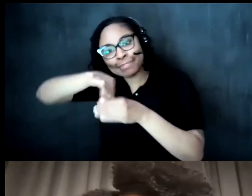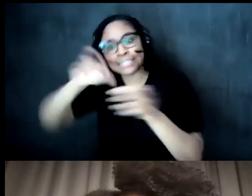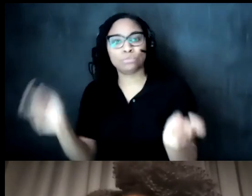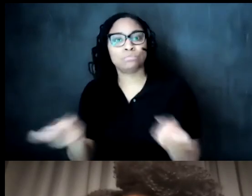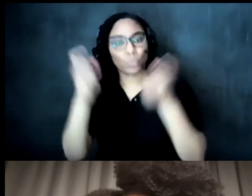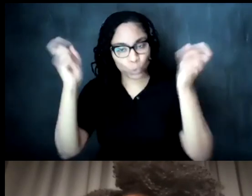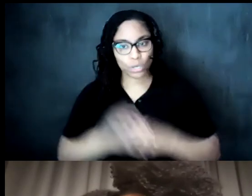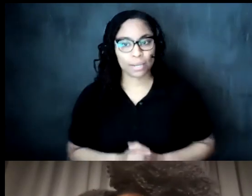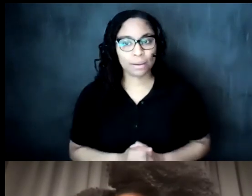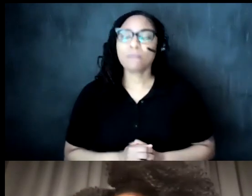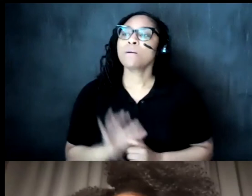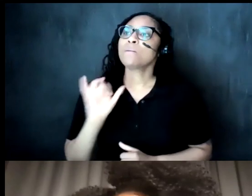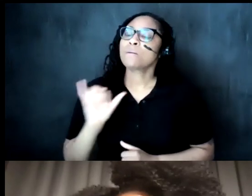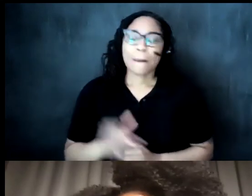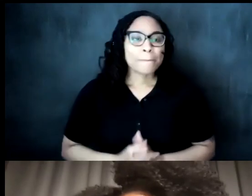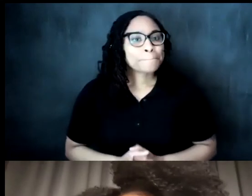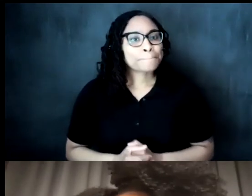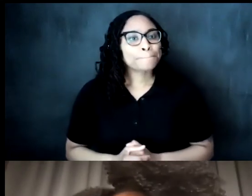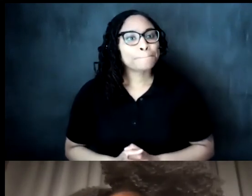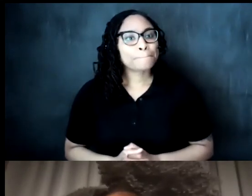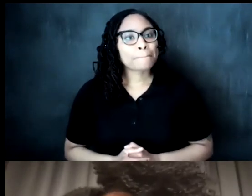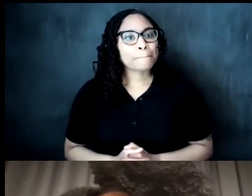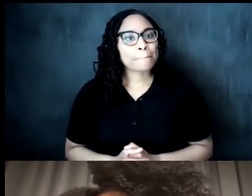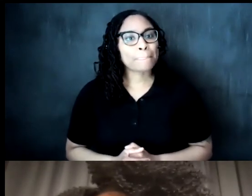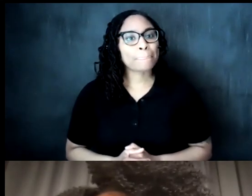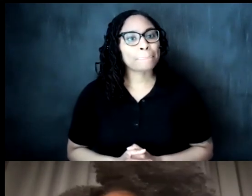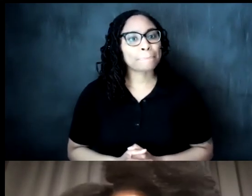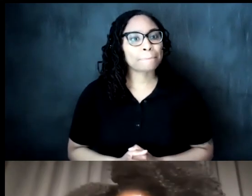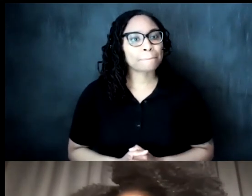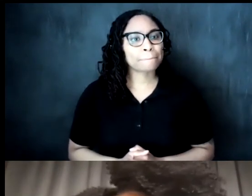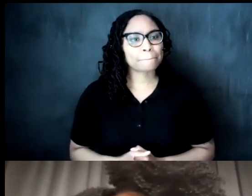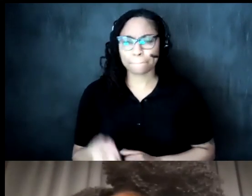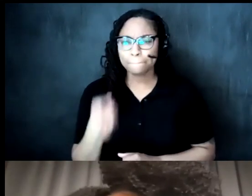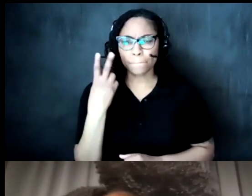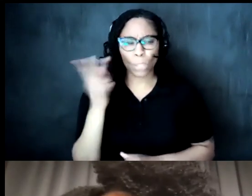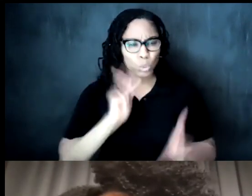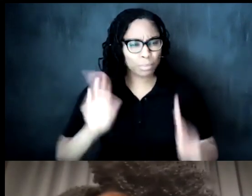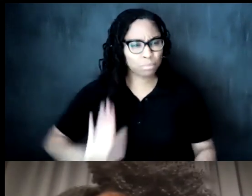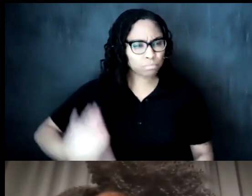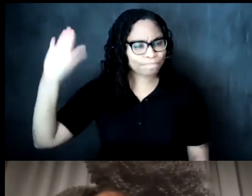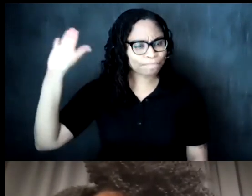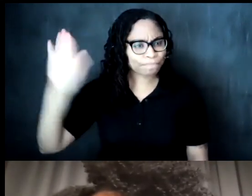excellent um we have two people who have raised their hands um